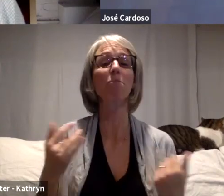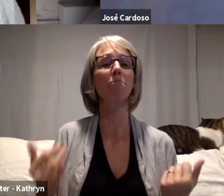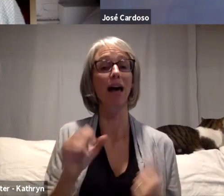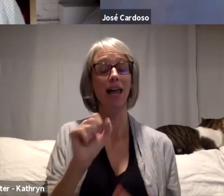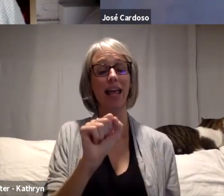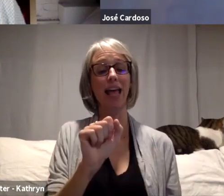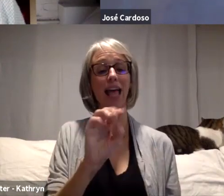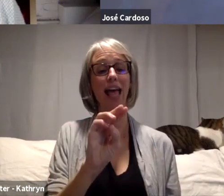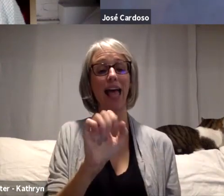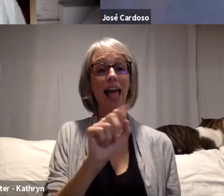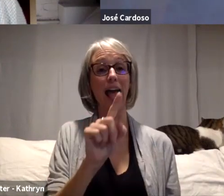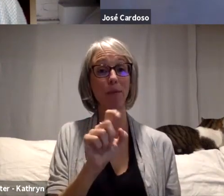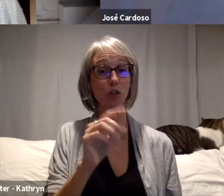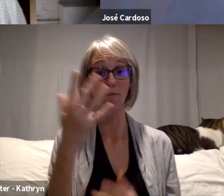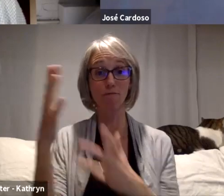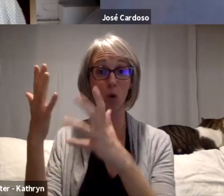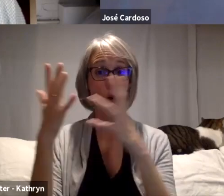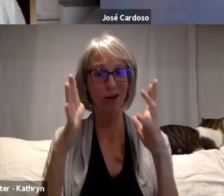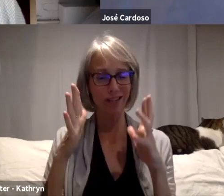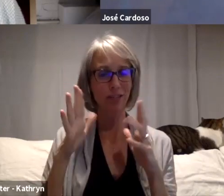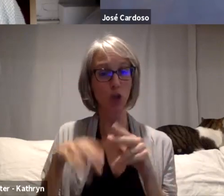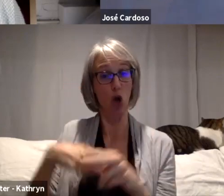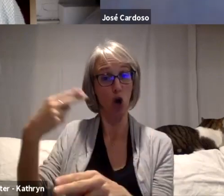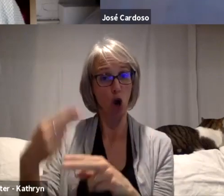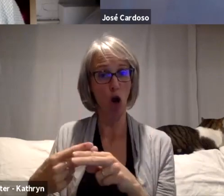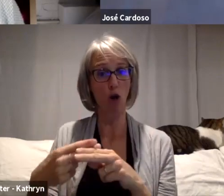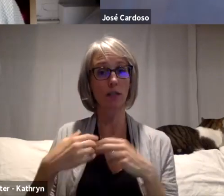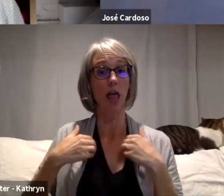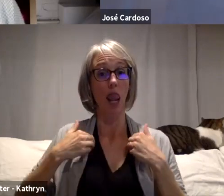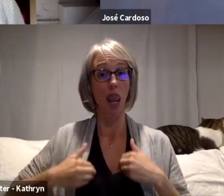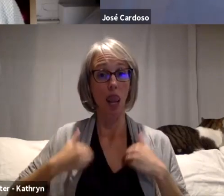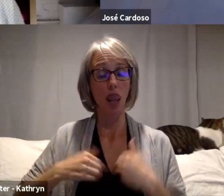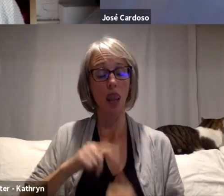we are all trying to resist, to take care because we cannot let